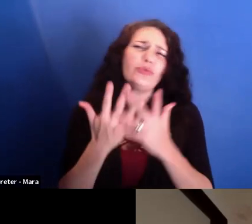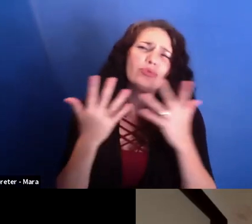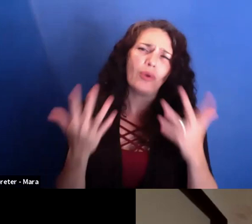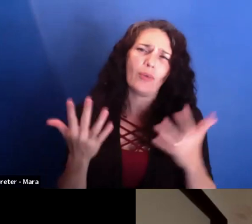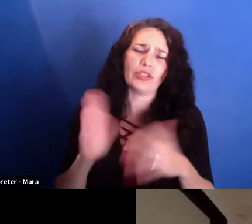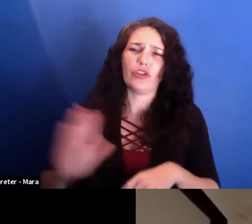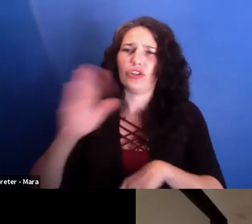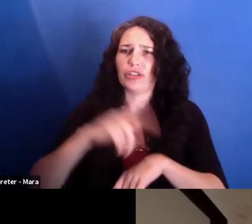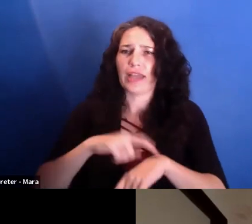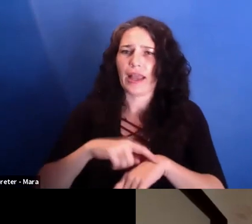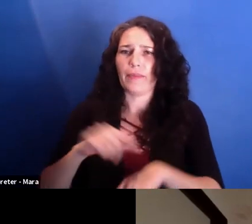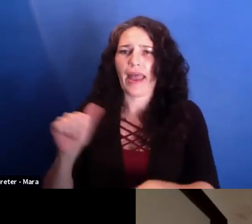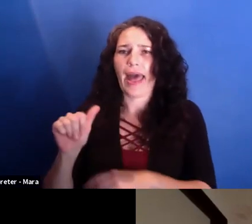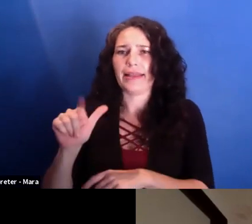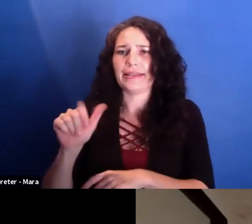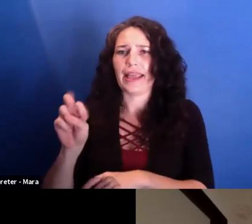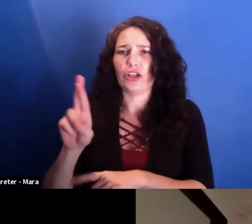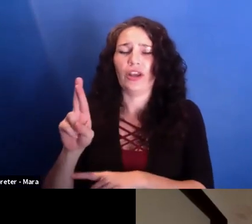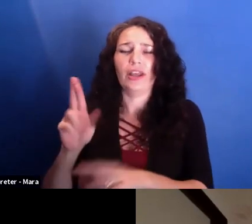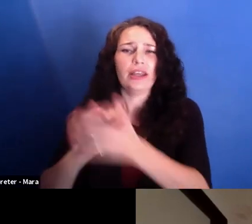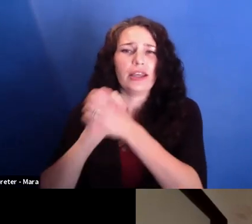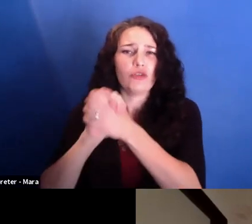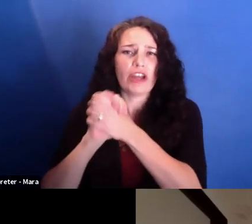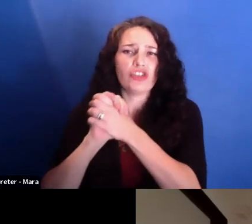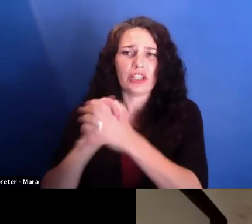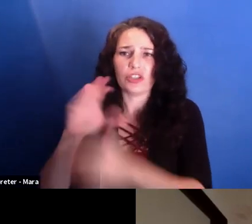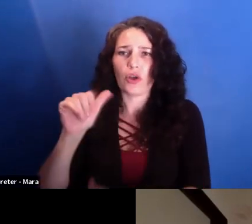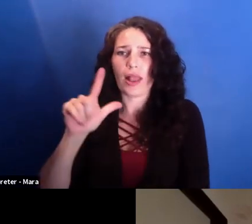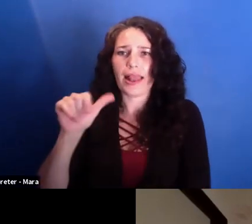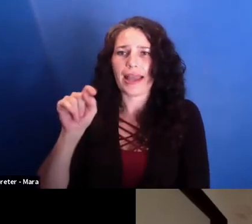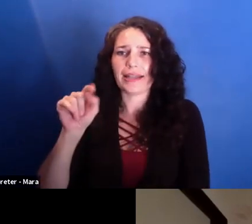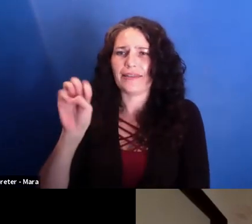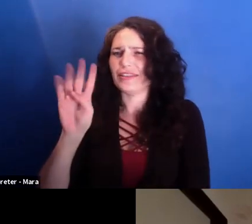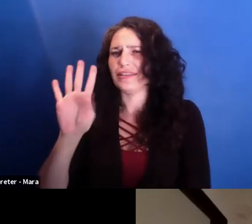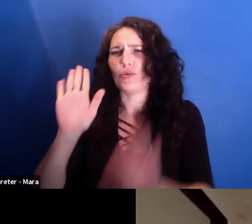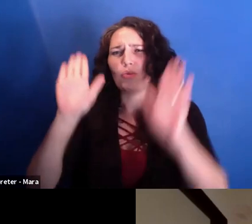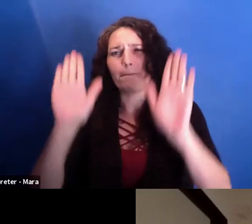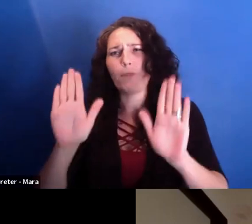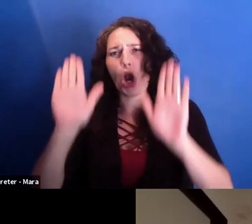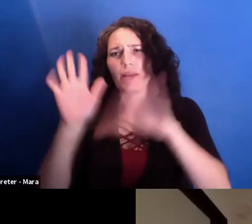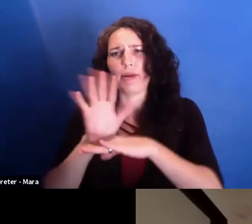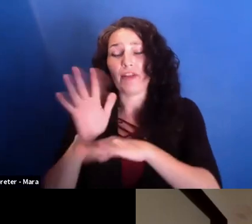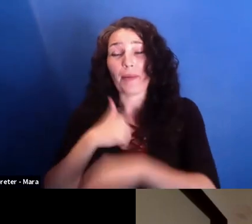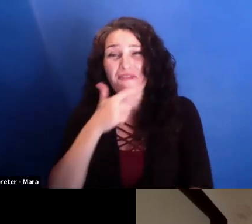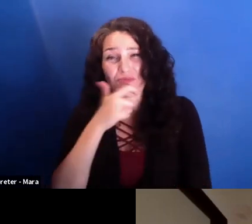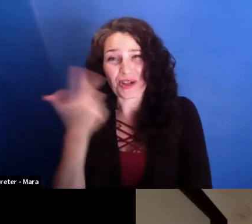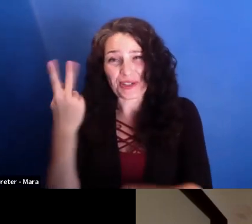And again, congratulations on "Collective." It's a remarkable film. I've seen it twice now. I look forward to seeing it again. So thank you very much.